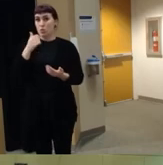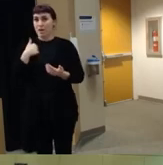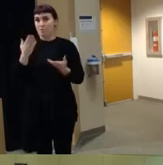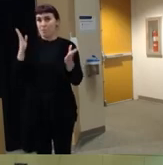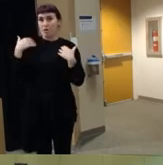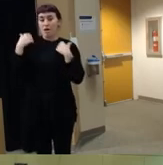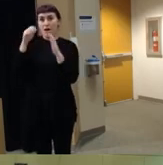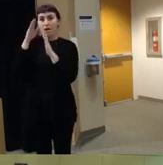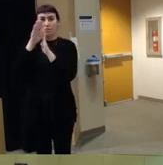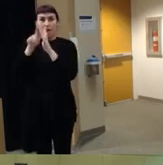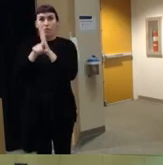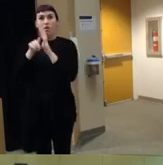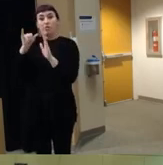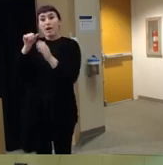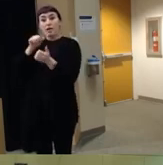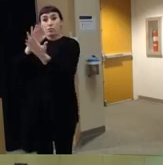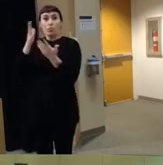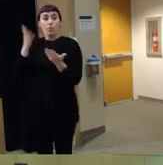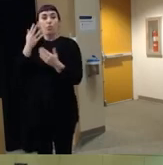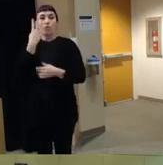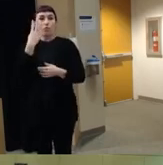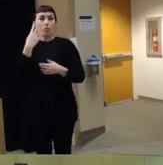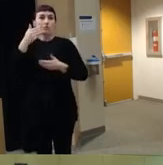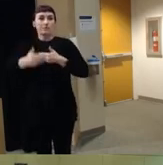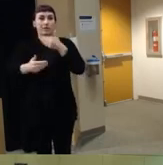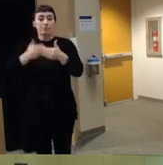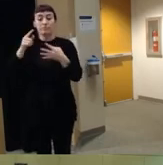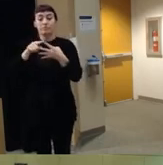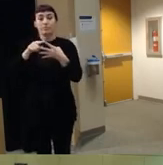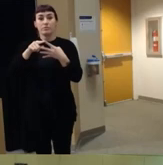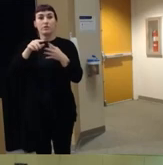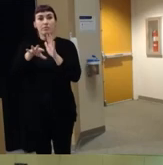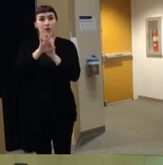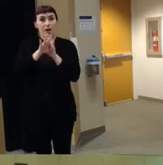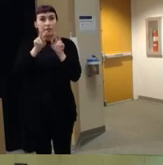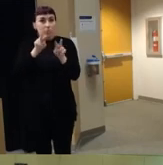public health approach is just four steps um it's defining and monitoring the problem so looking at